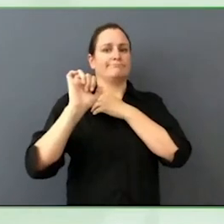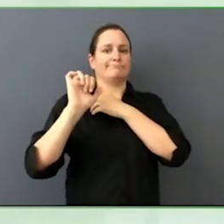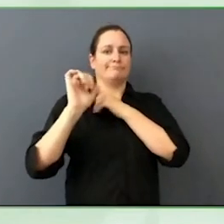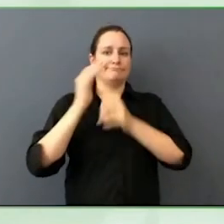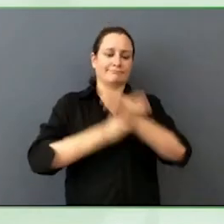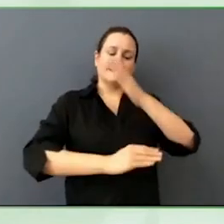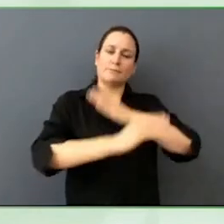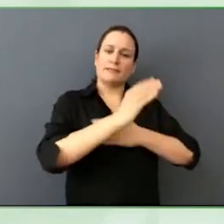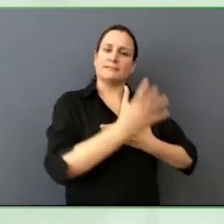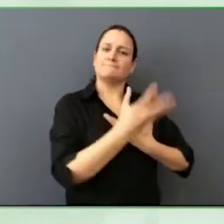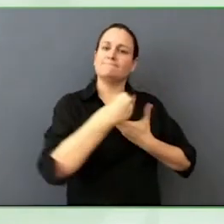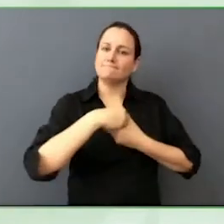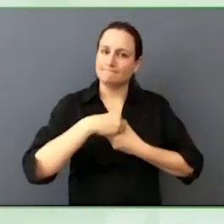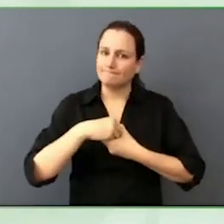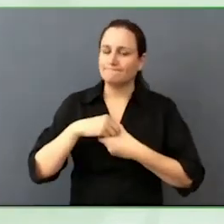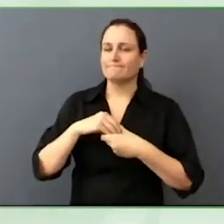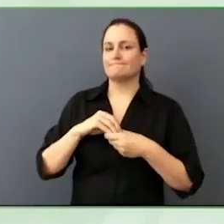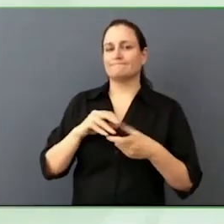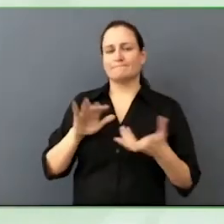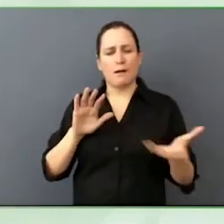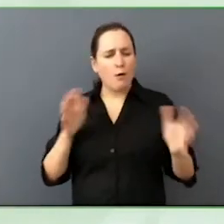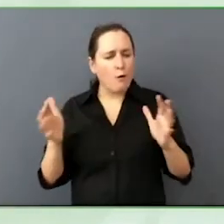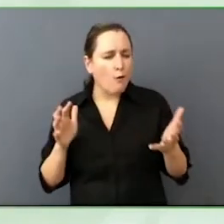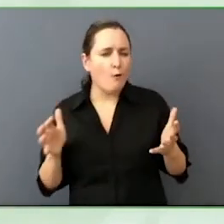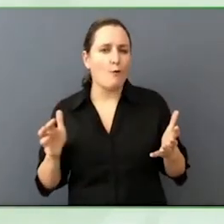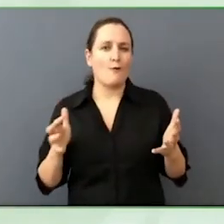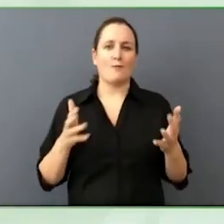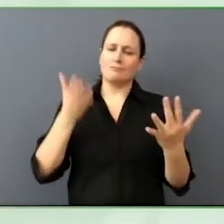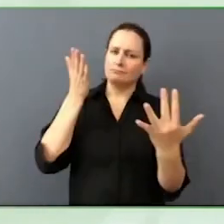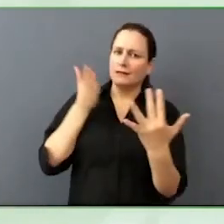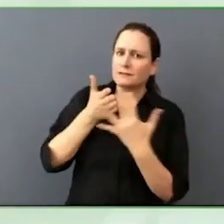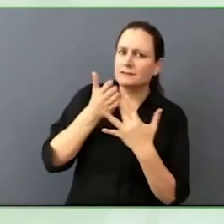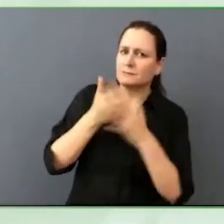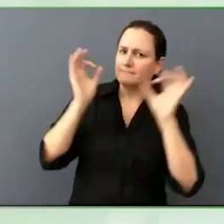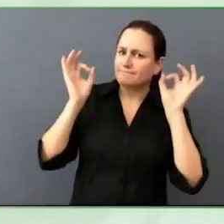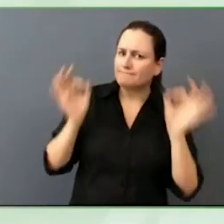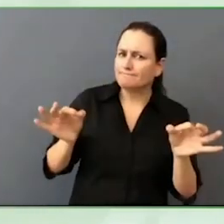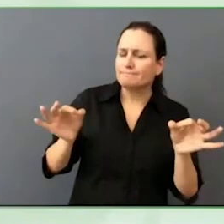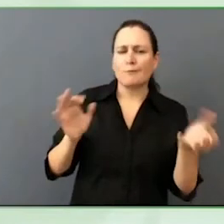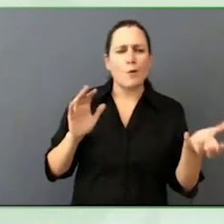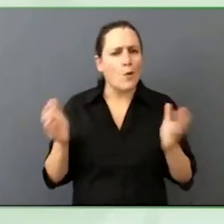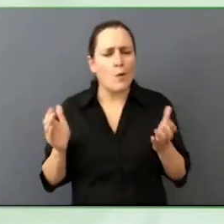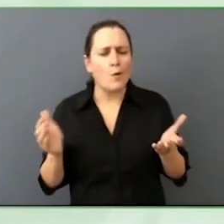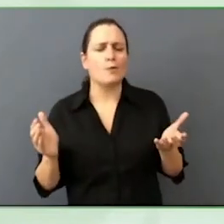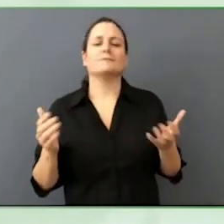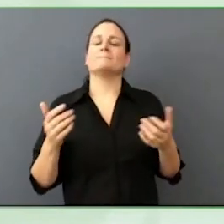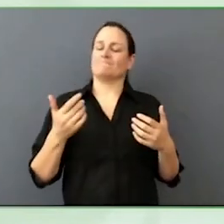disability inclusion and building into our business strategies, in alignment with all of our business priorities.